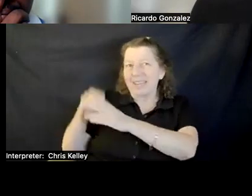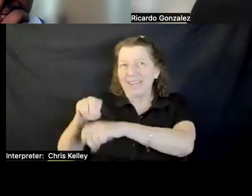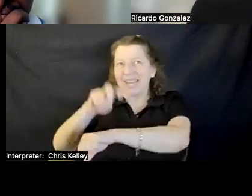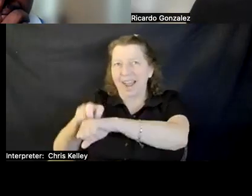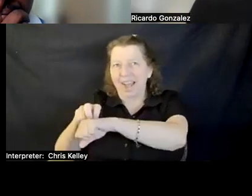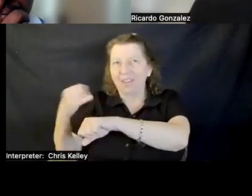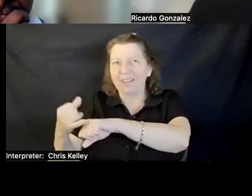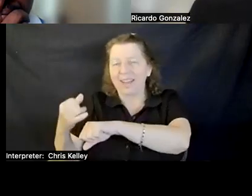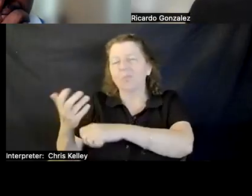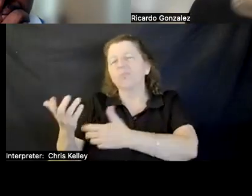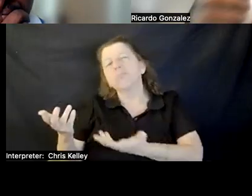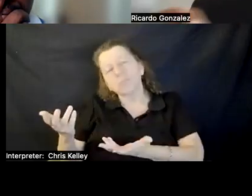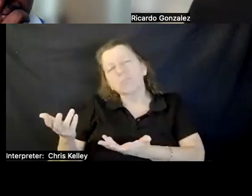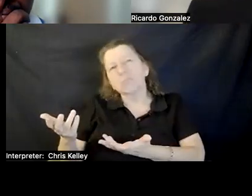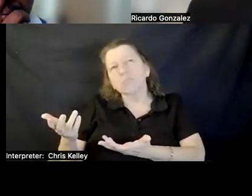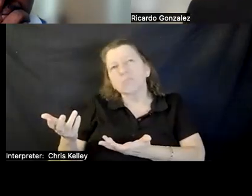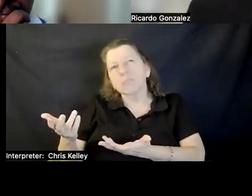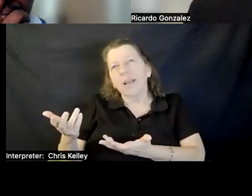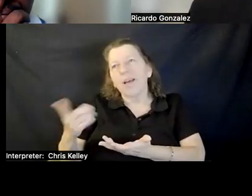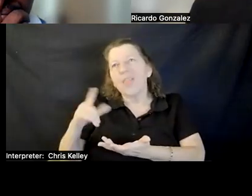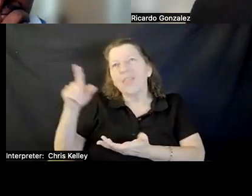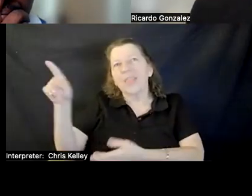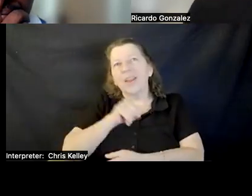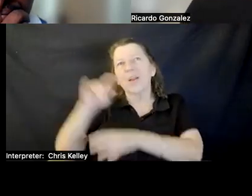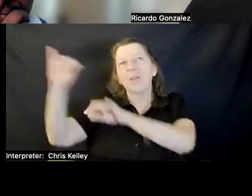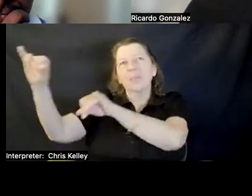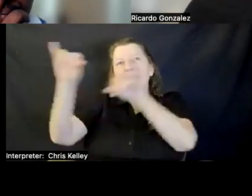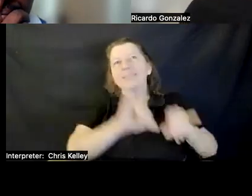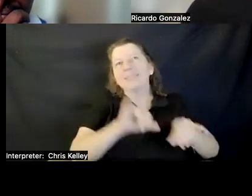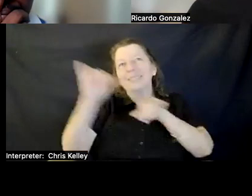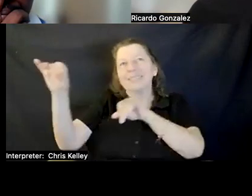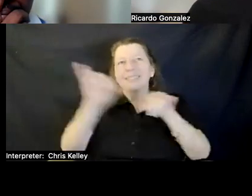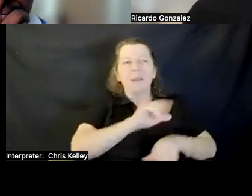THE U.S. AND HOW WE HAVE TO NAVIGATE THE HEALTH CARE SYSTEM AND WHAT IT LOOKS LIKE WHEN WE ARE